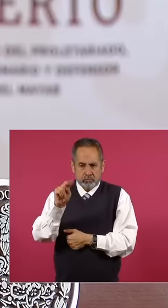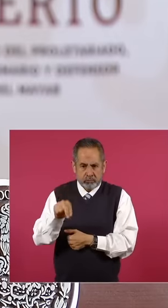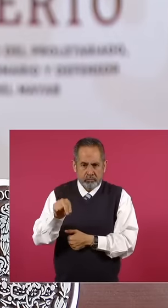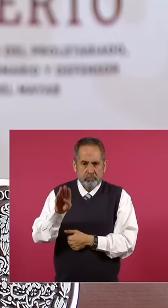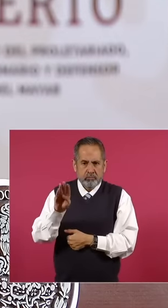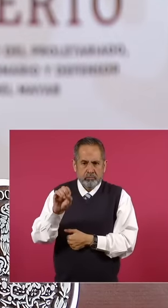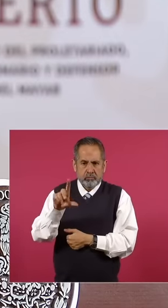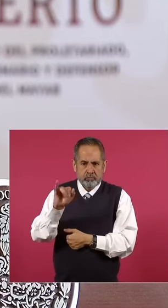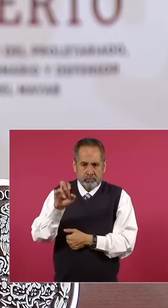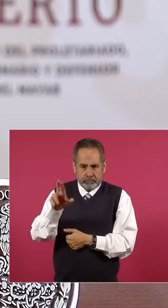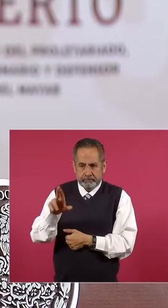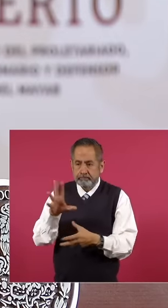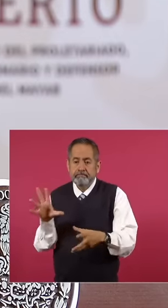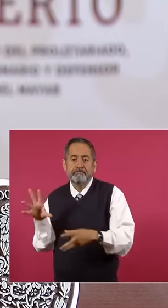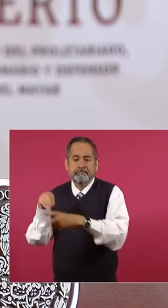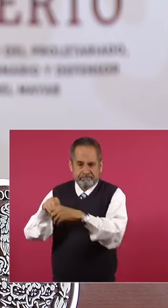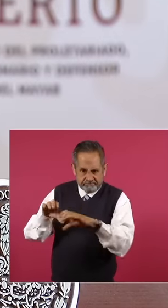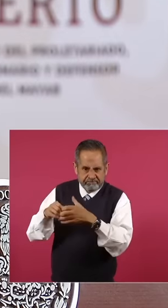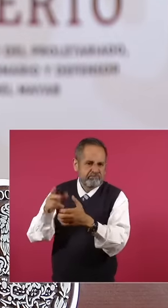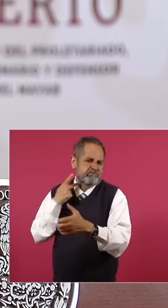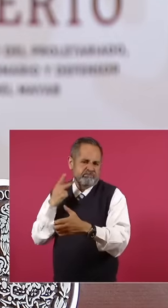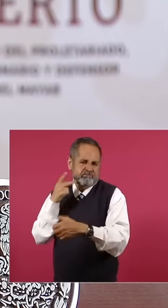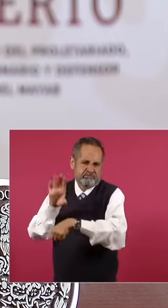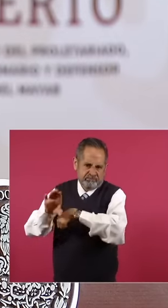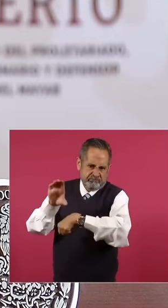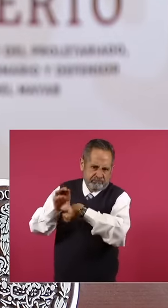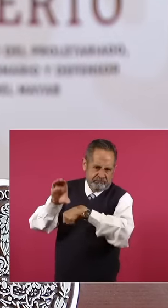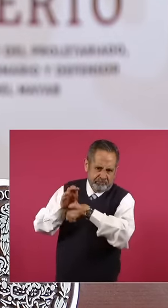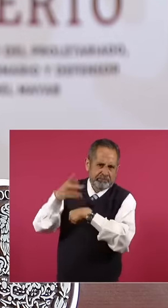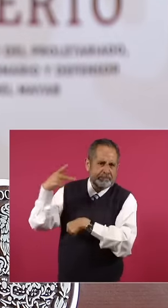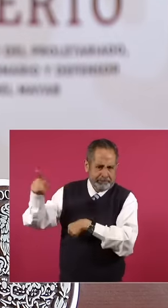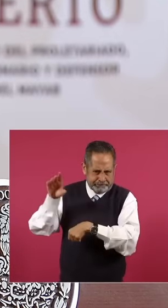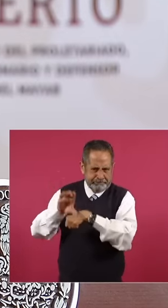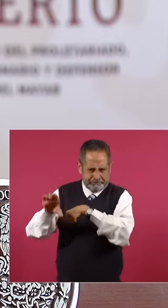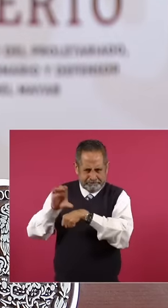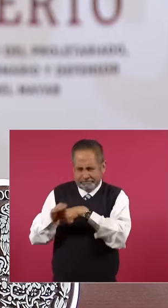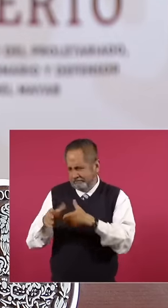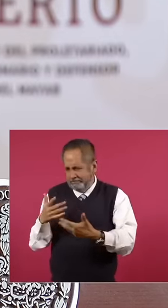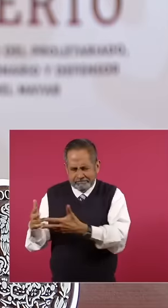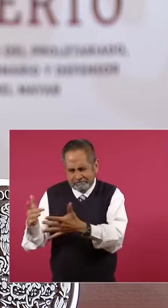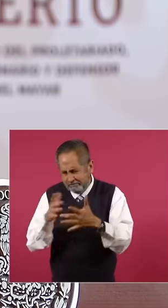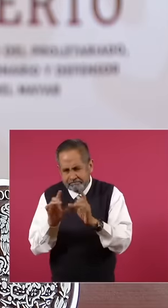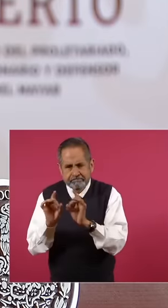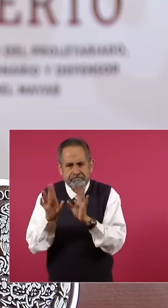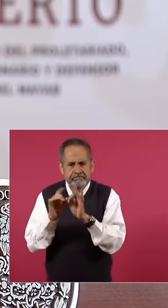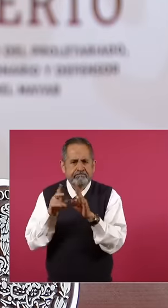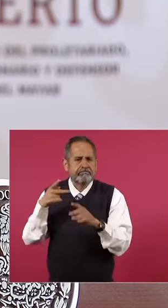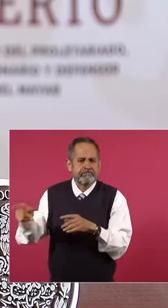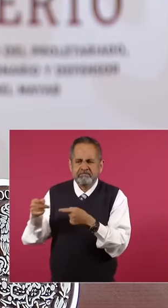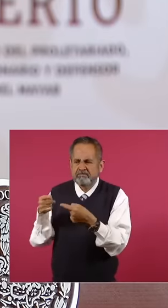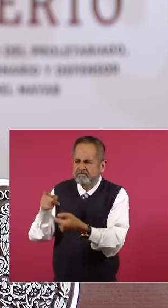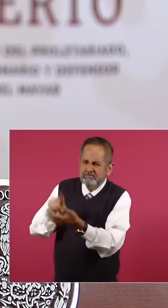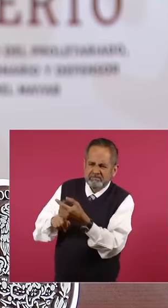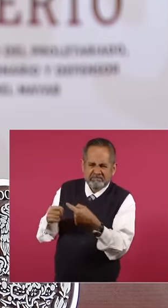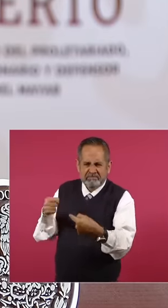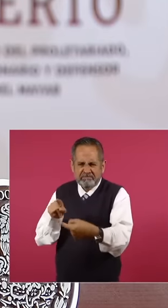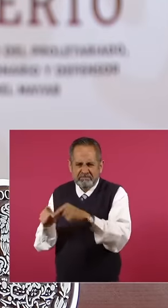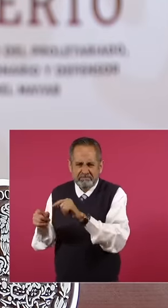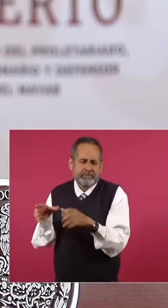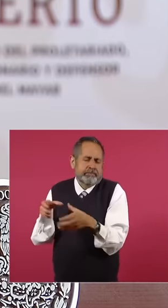Colombian politics and for reasons of his own internal conflicts that were very characteristic of all of